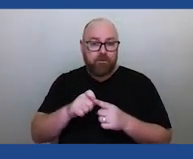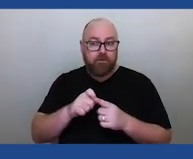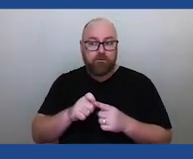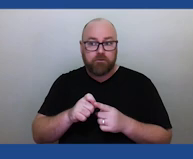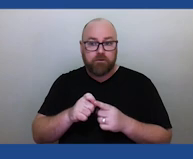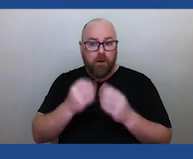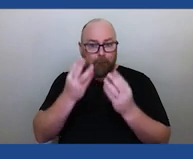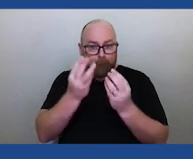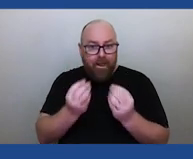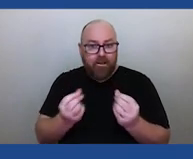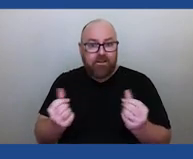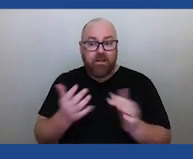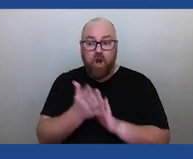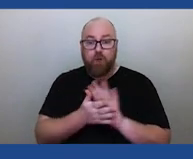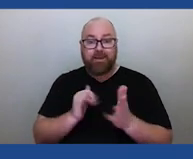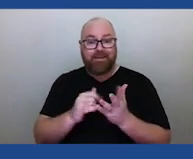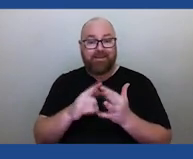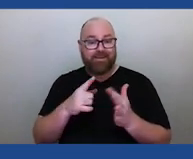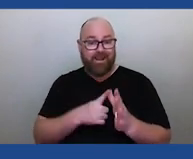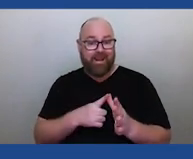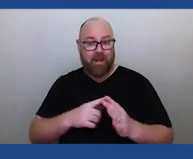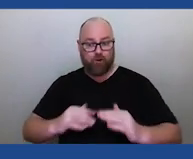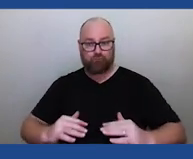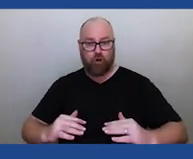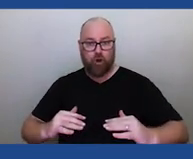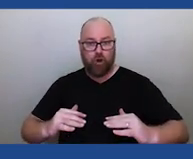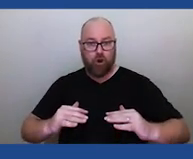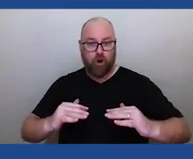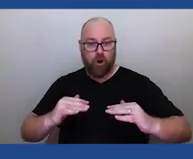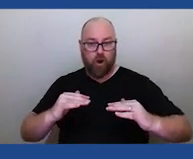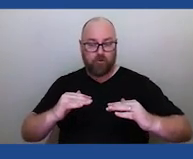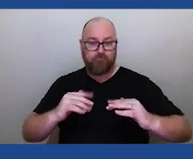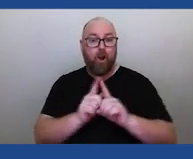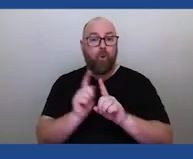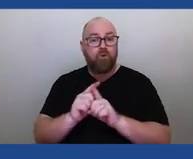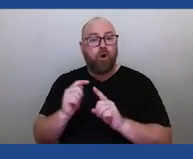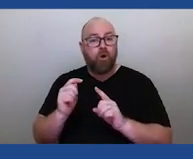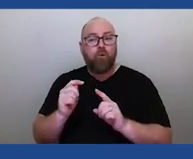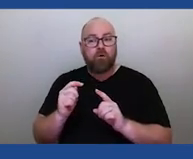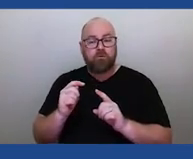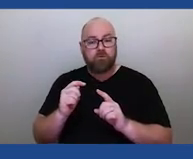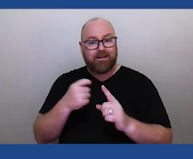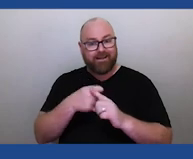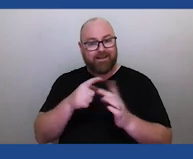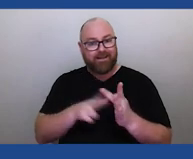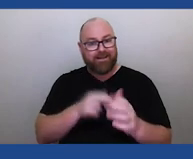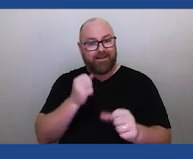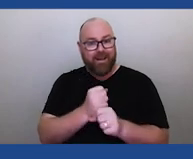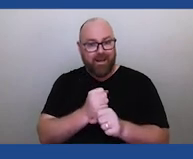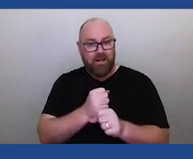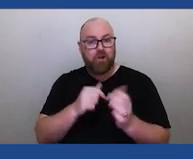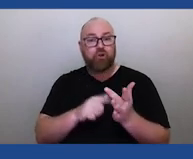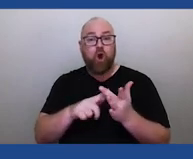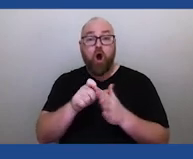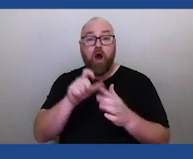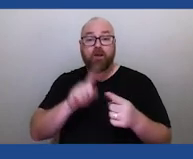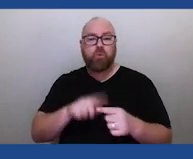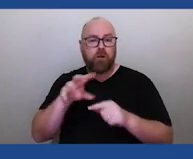it's not just about the average sea level. It's about those king tides and those high tides that are just going to gradually just be eroding and flooding away the coastlines